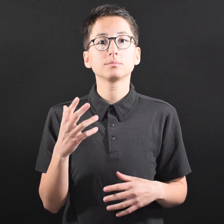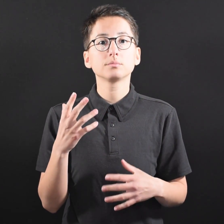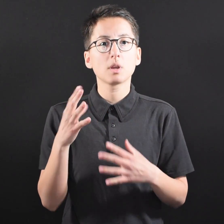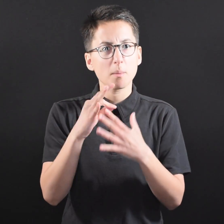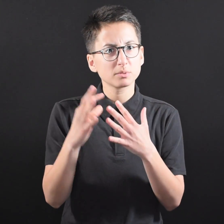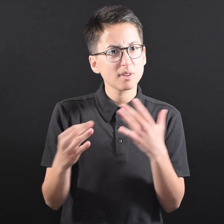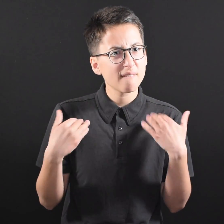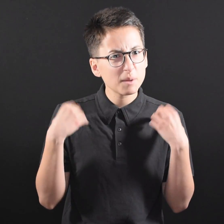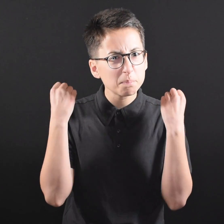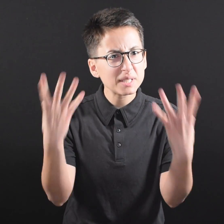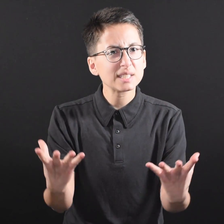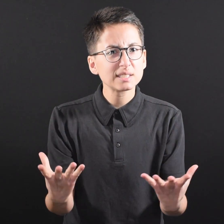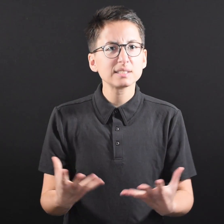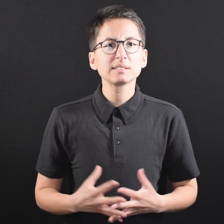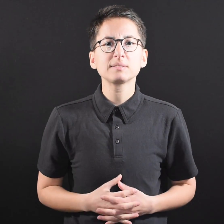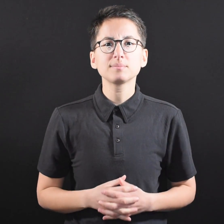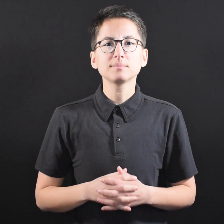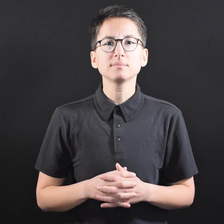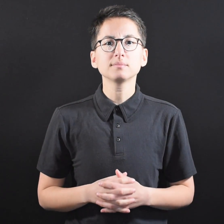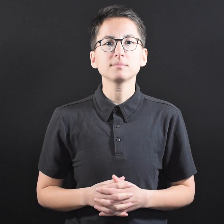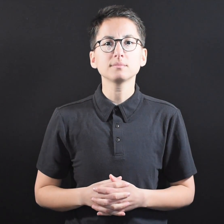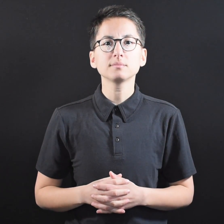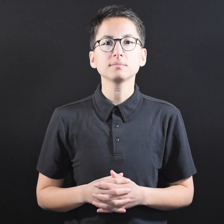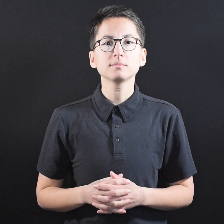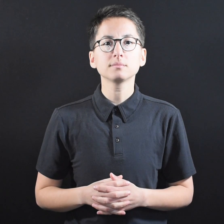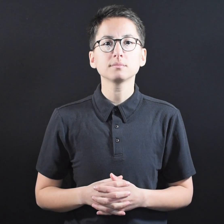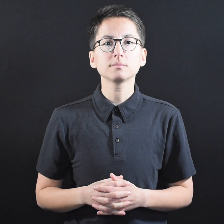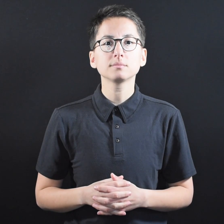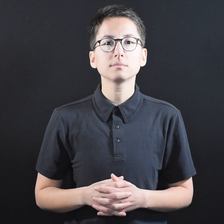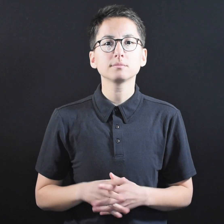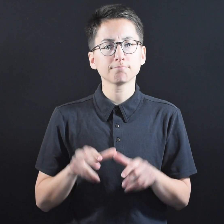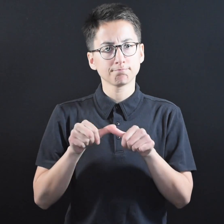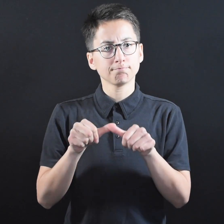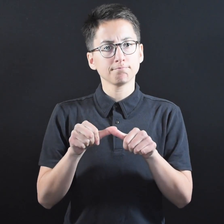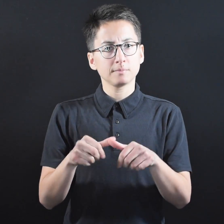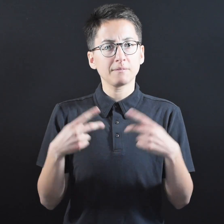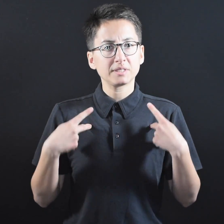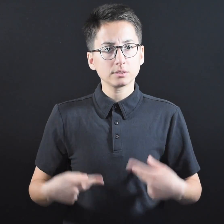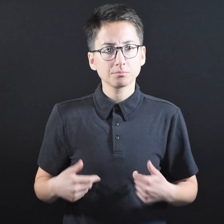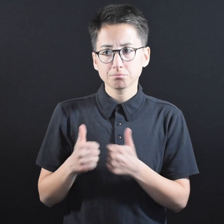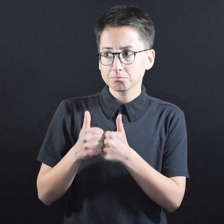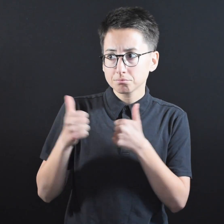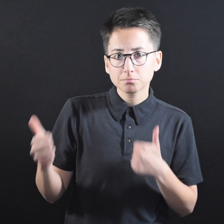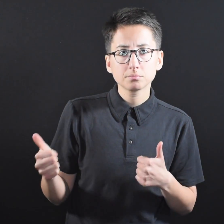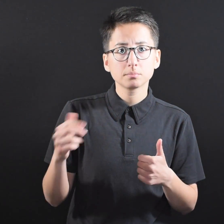options are endless! ● Maintaining physical